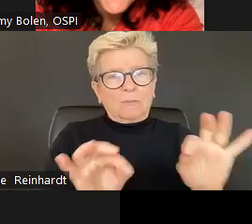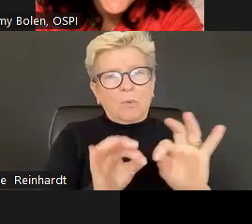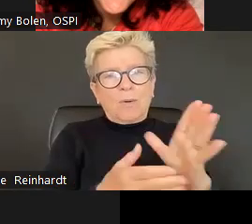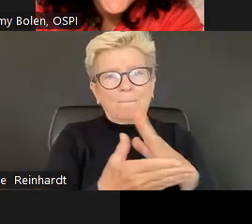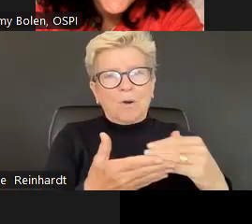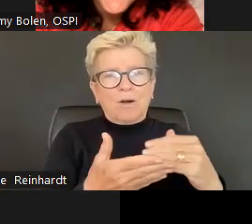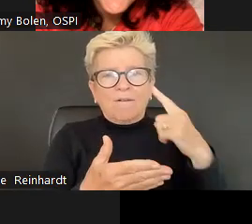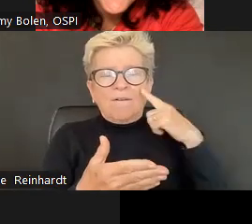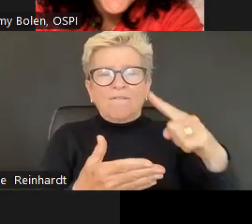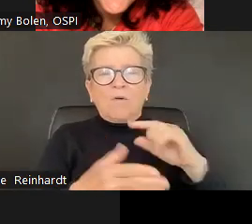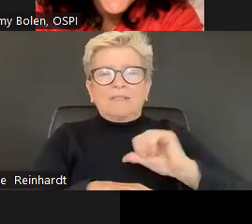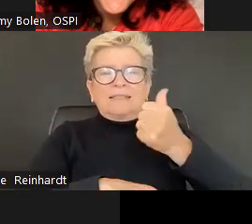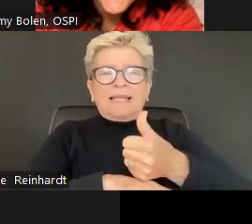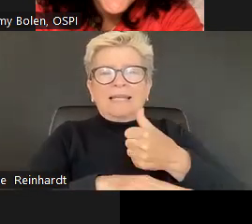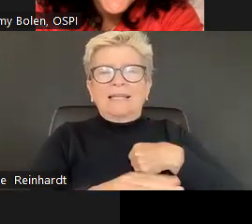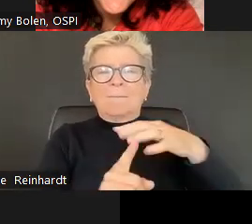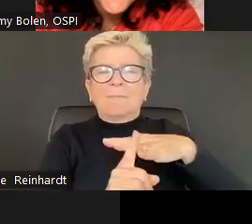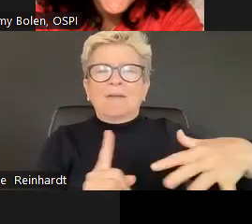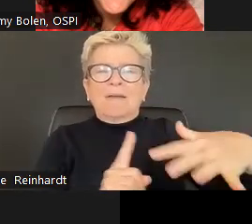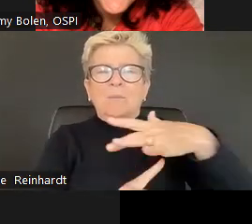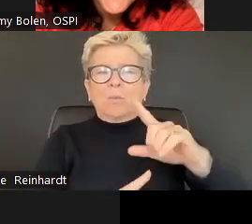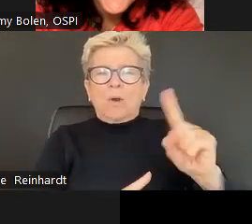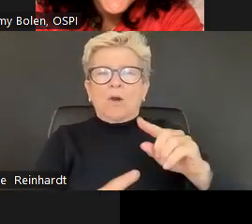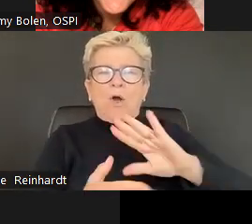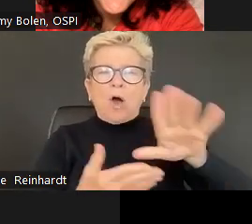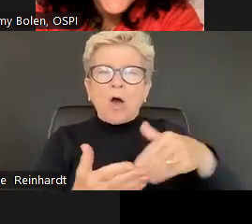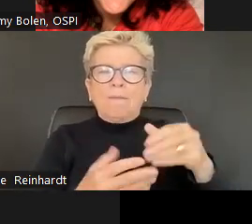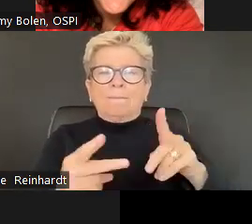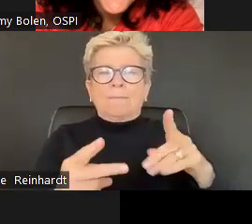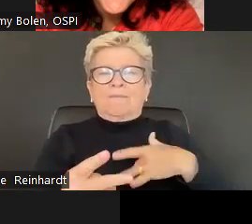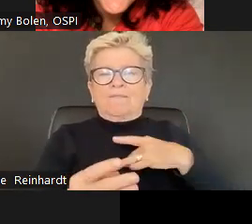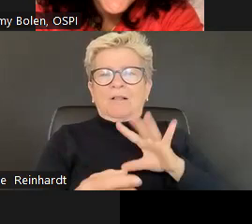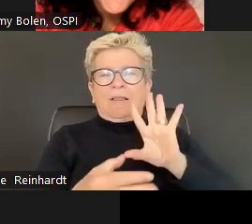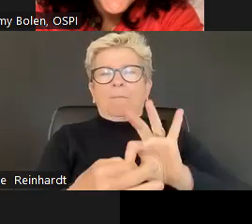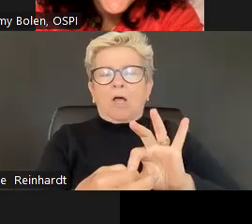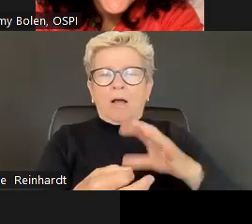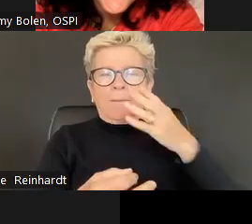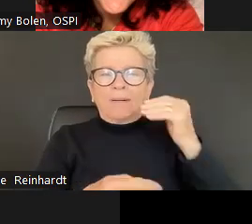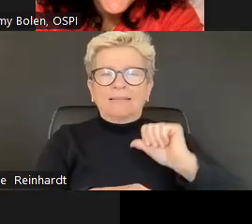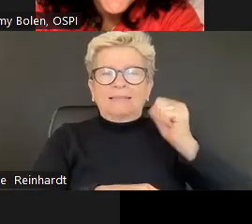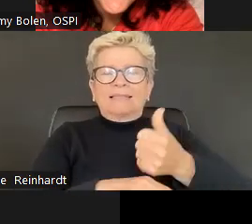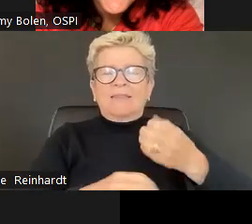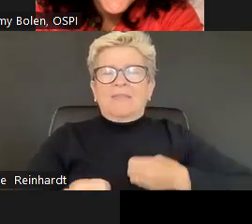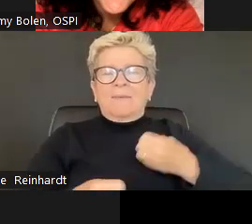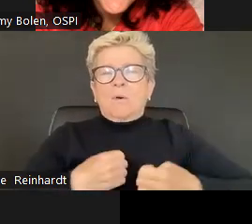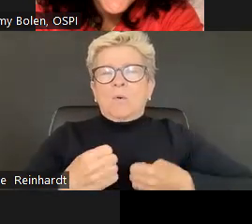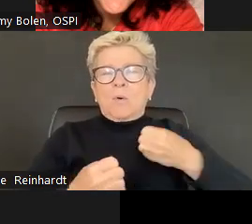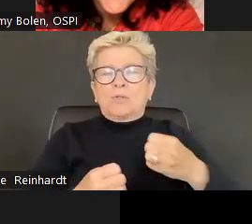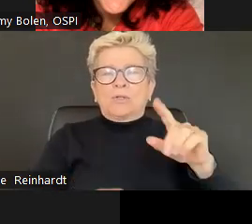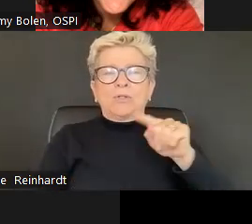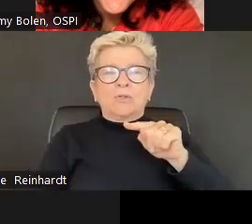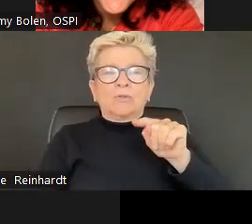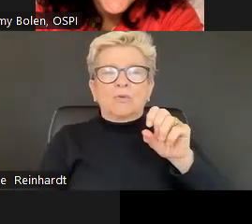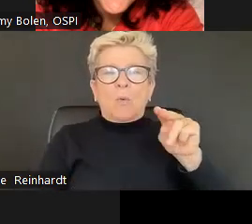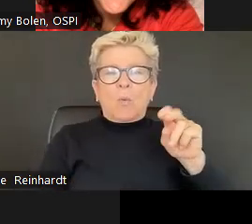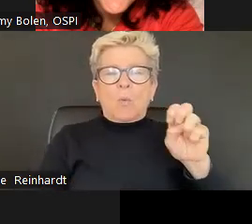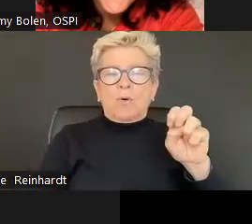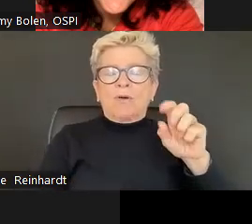They'll explore their identities and provide them a voice and choice in what they learn. Beyond that, we know that educator self-care is an integral piece and component